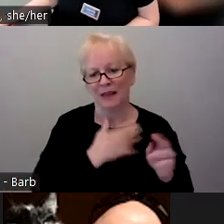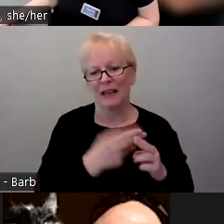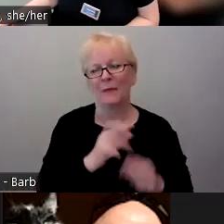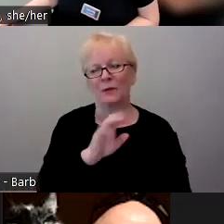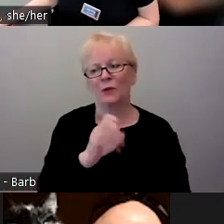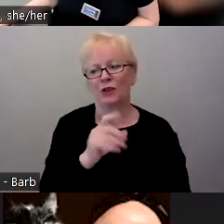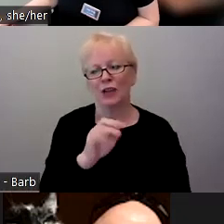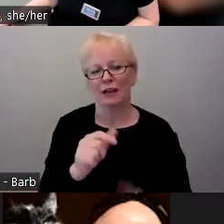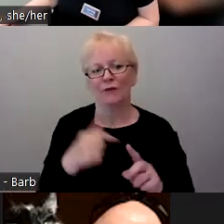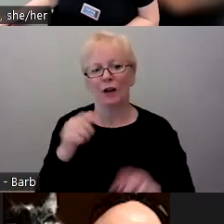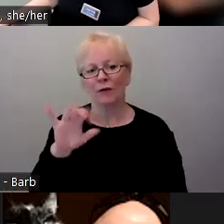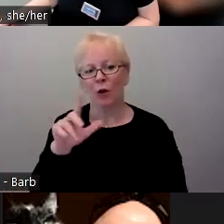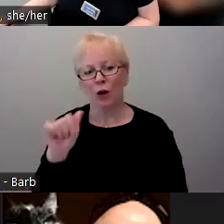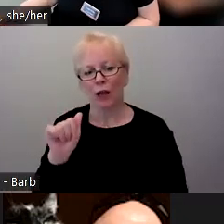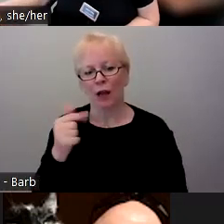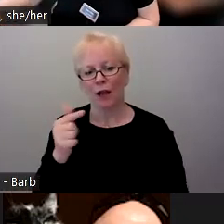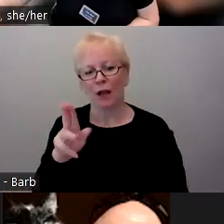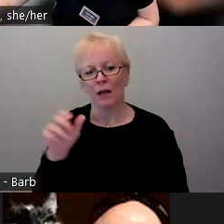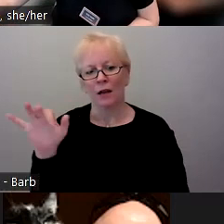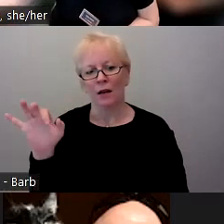Coast University in Fort Myers.